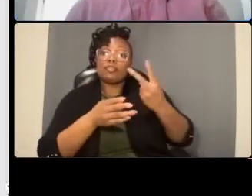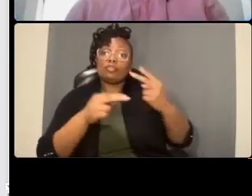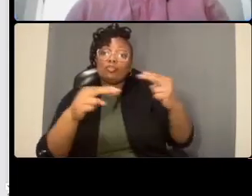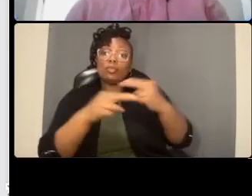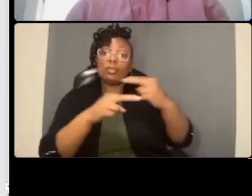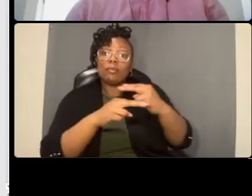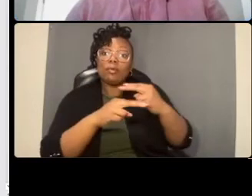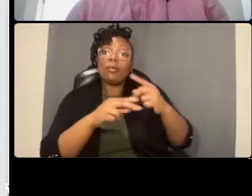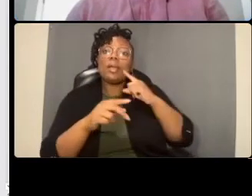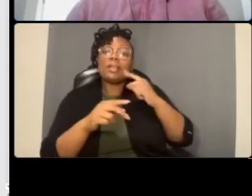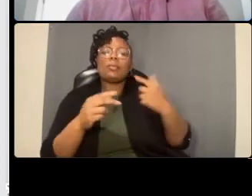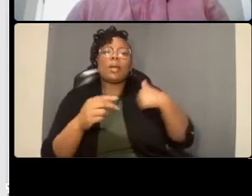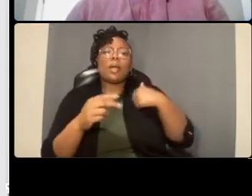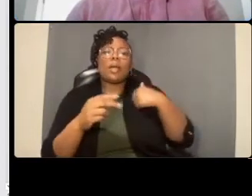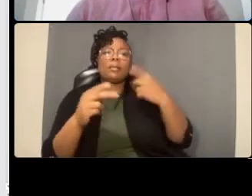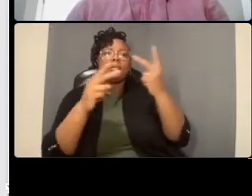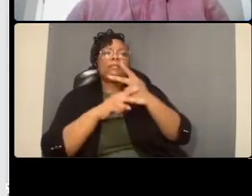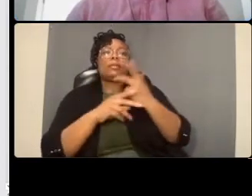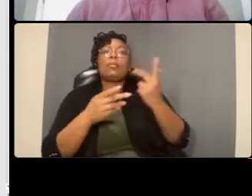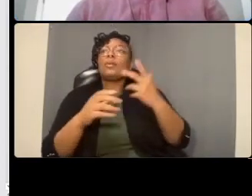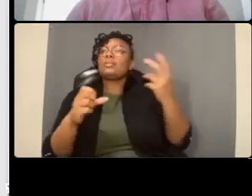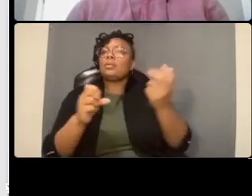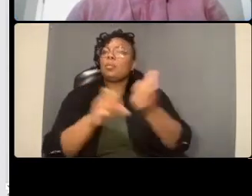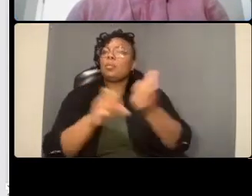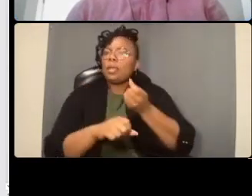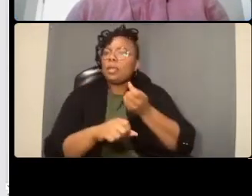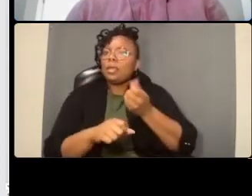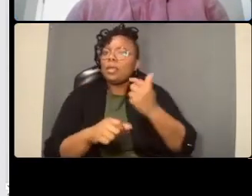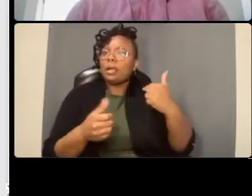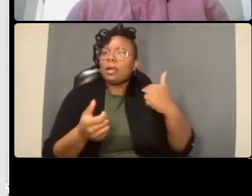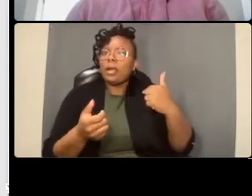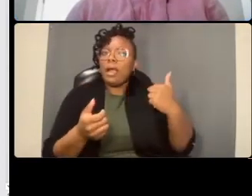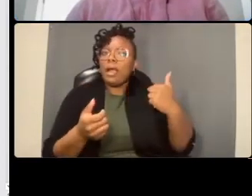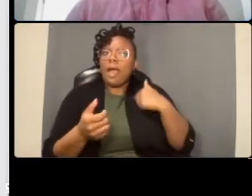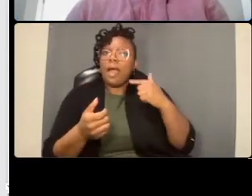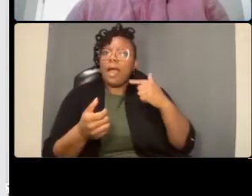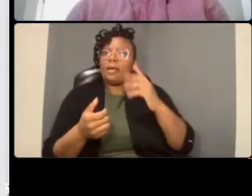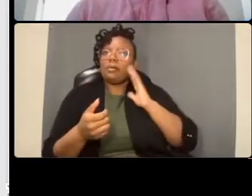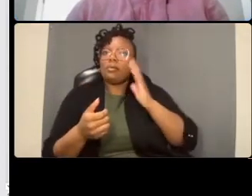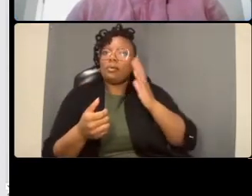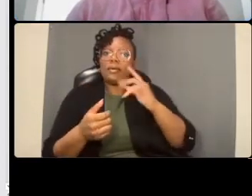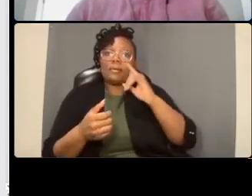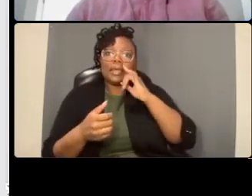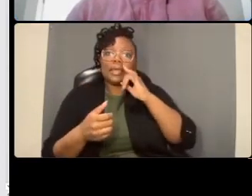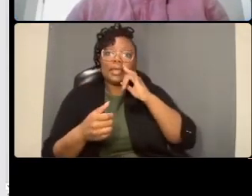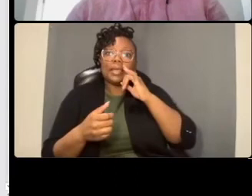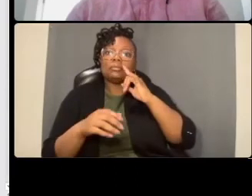to sacrifice for and so i get it 15 that's a noble goal great if we can do that that's awesome